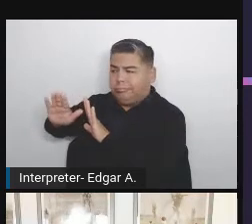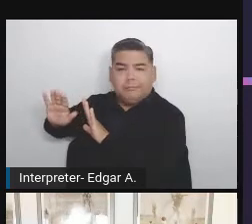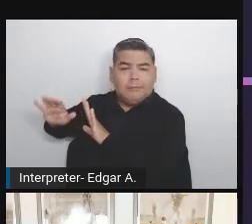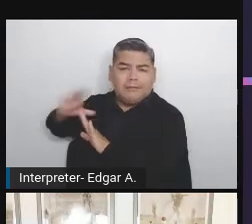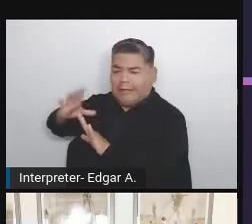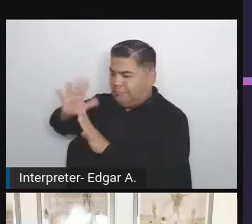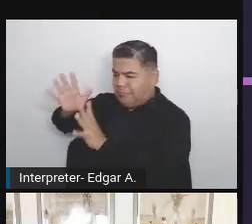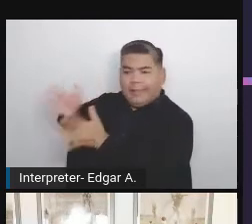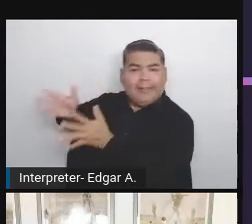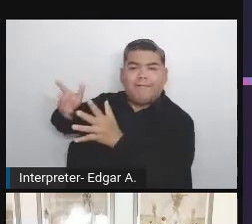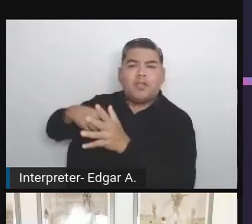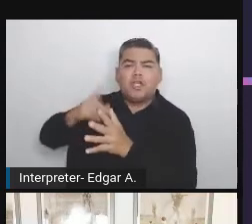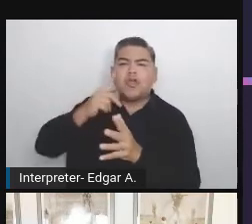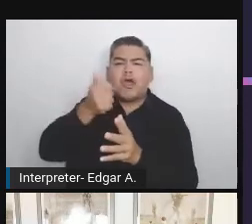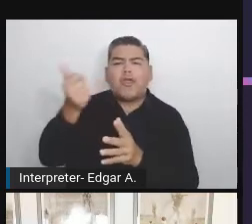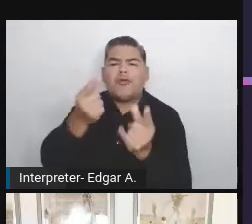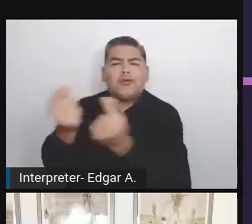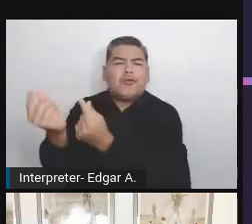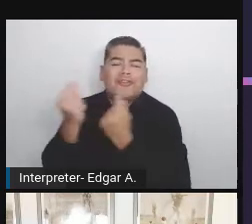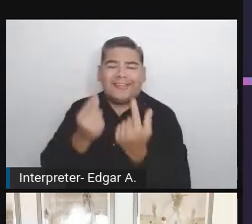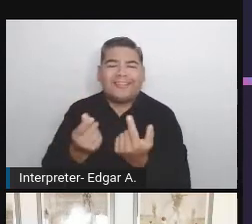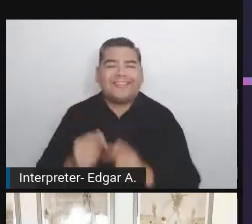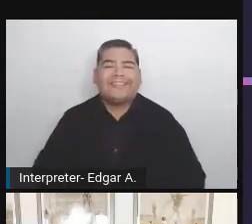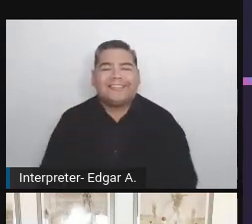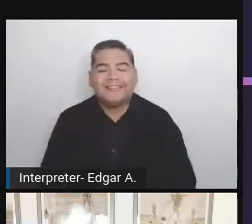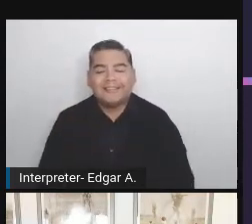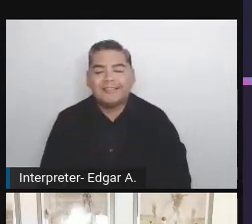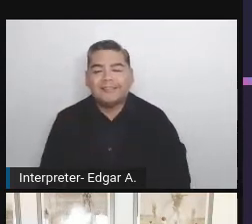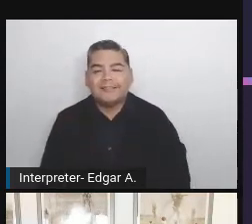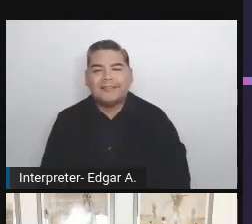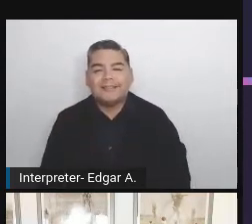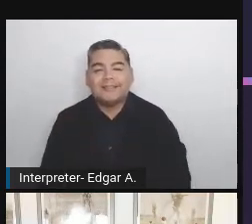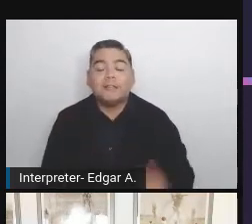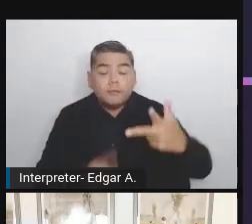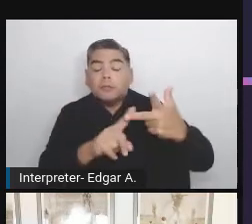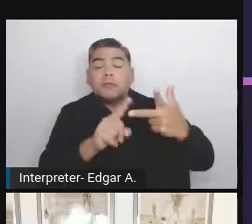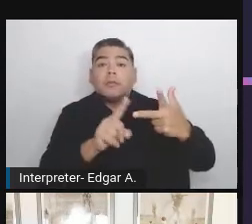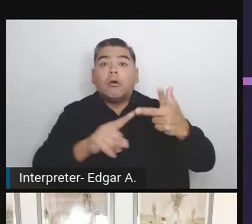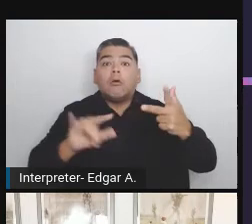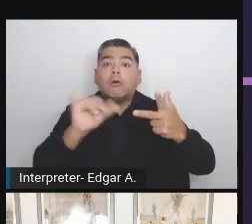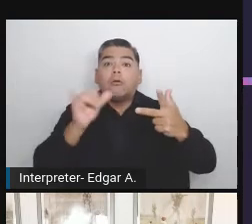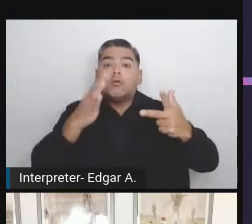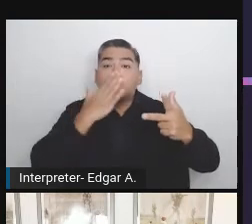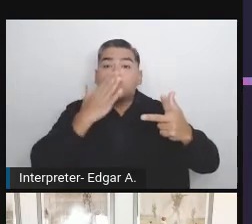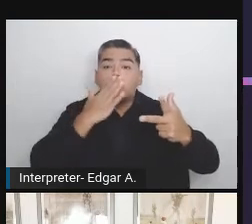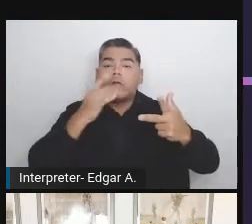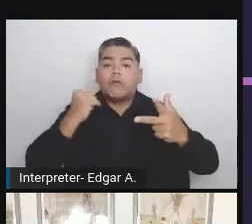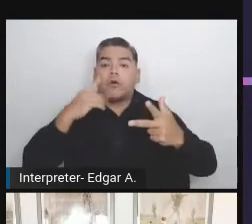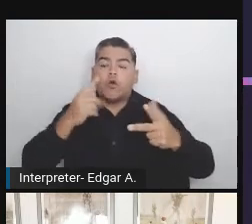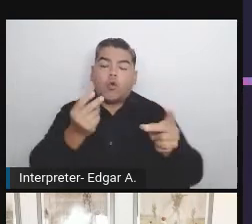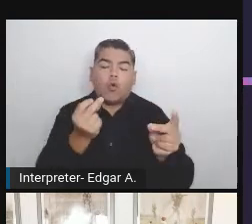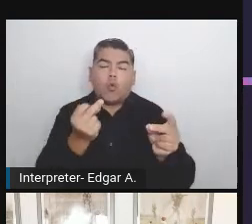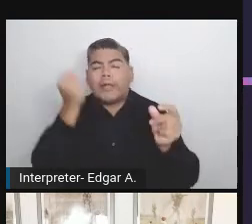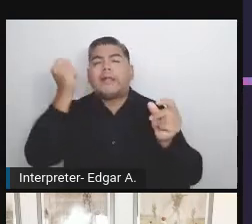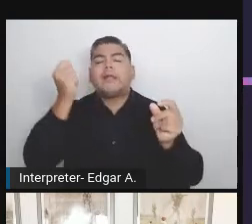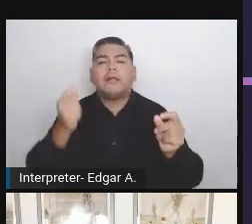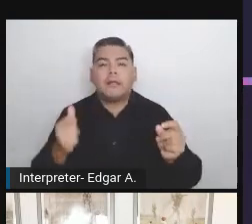Also, it's a great way to get a very quick response, whether the app is good to go or not.